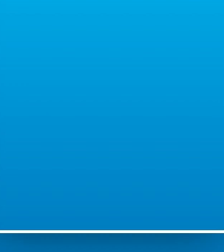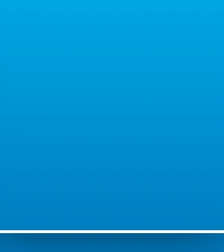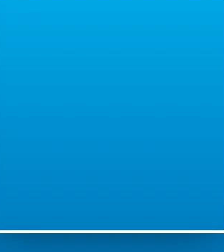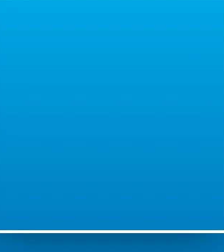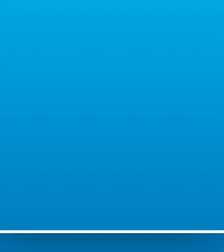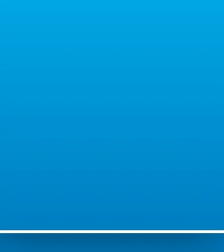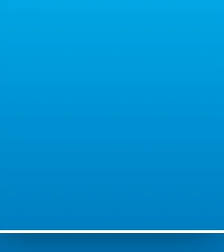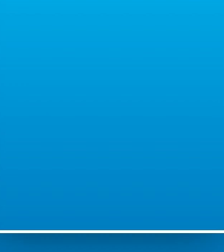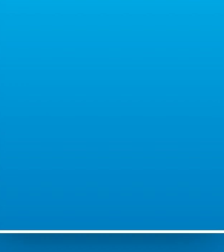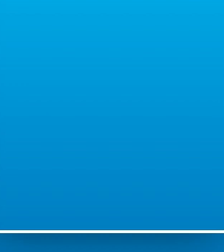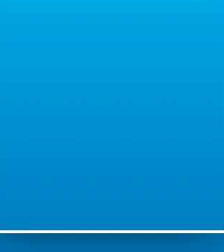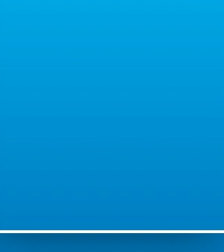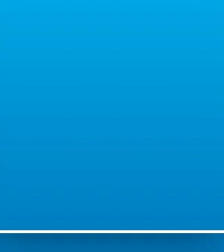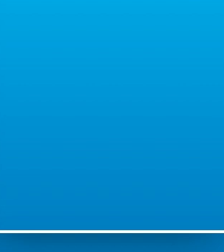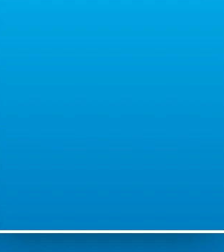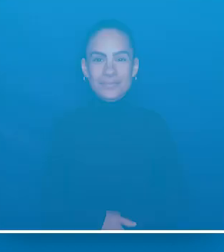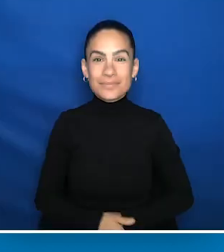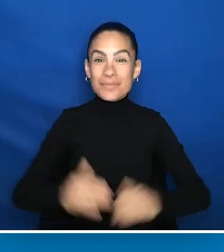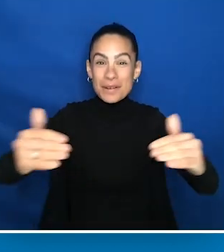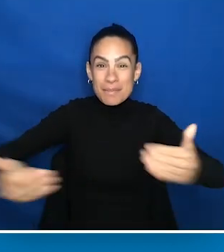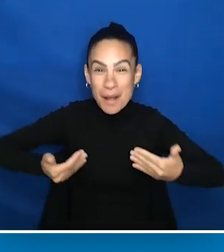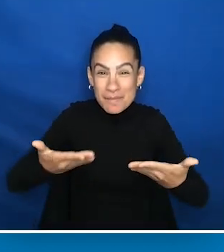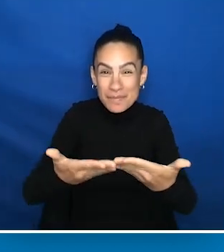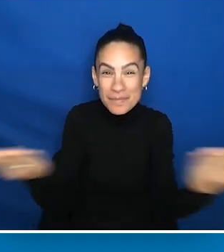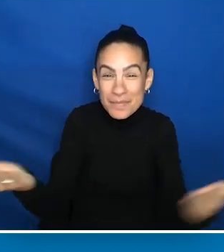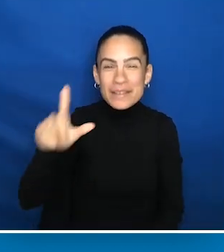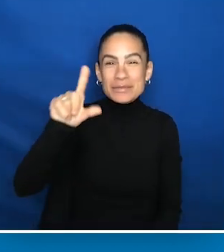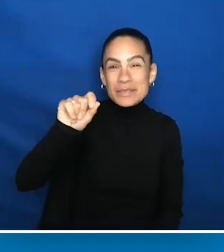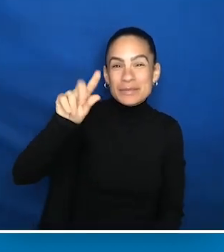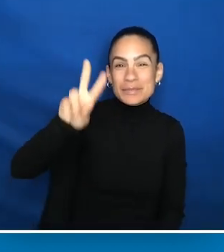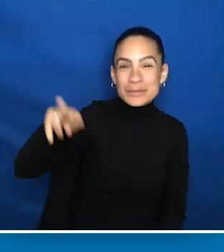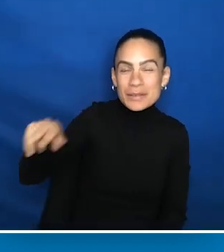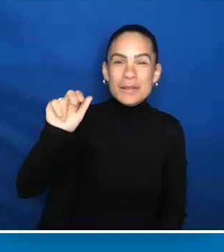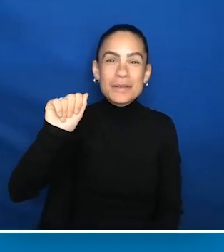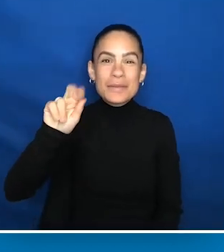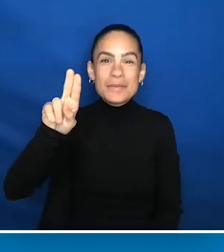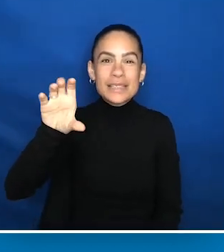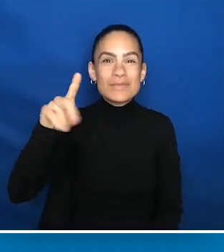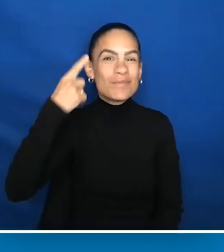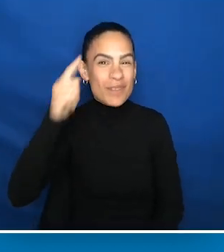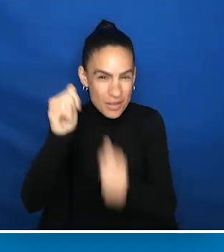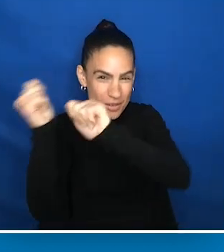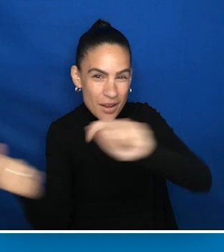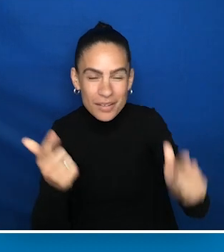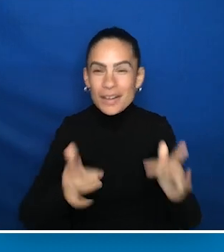(upbeat jazz) [Announcer] Welcome everyone to the 2022 AUCD for All Virtual Gala